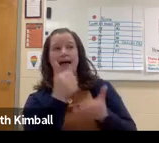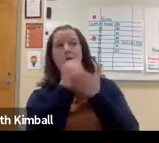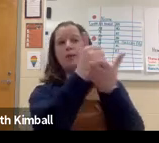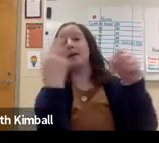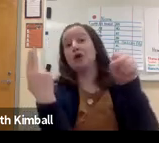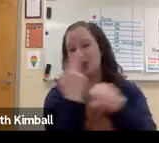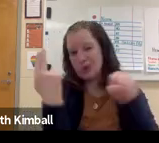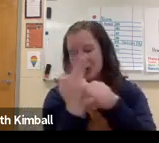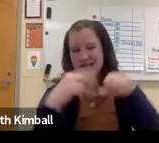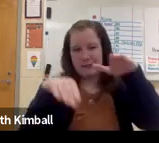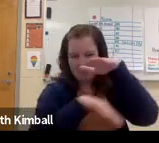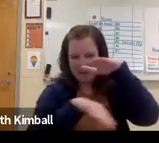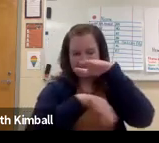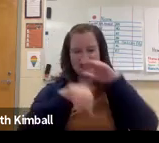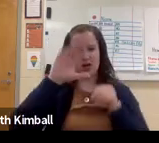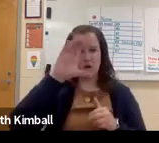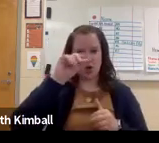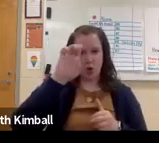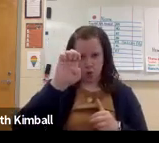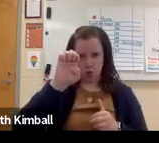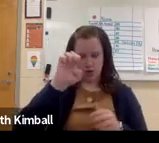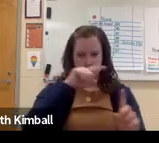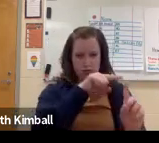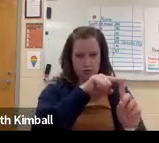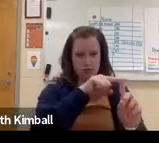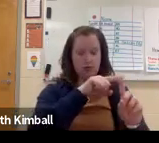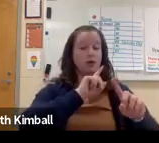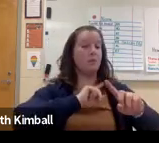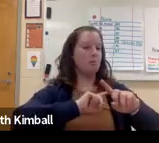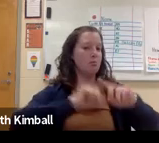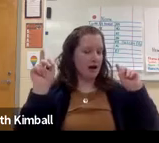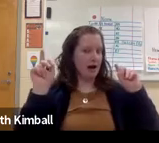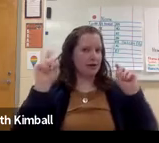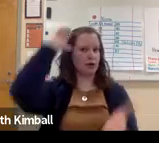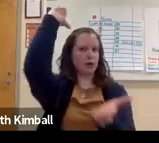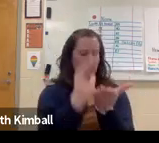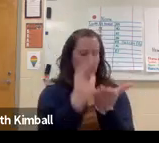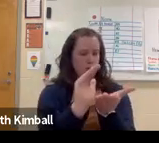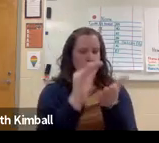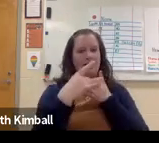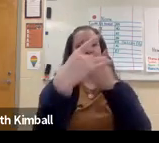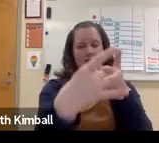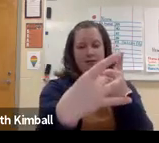And this one helps them to use basic code,